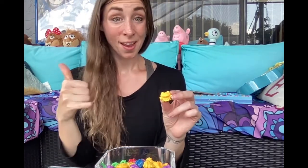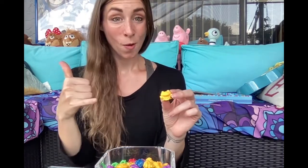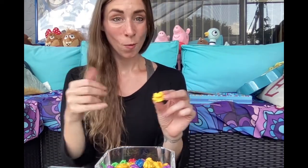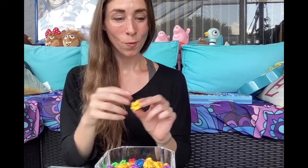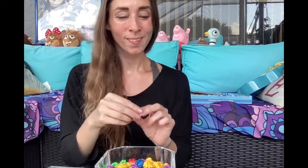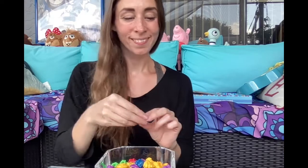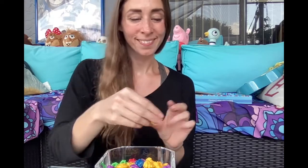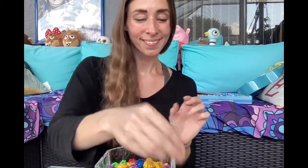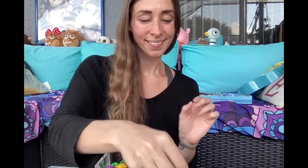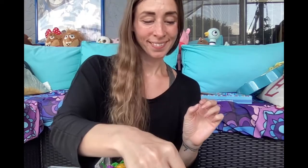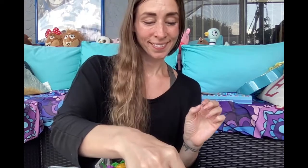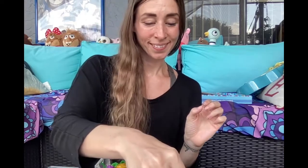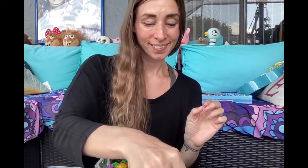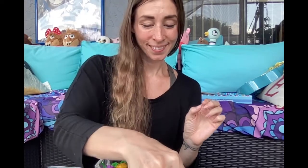Yellow